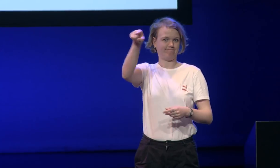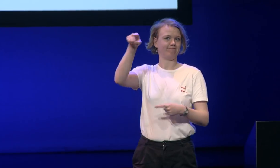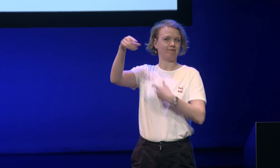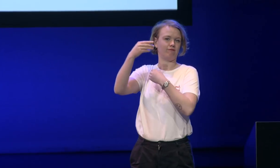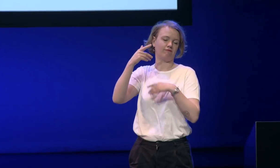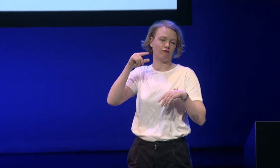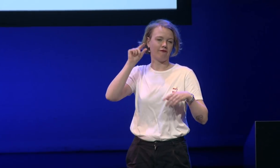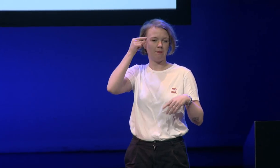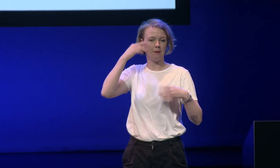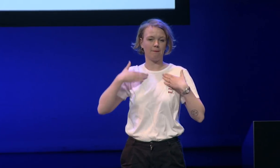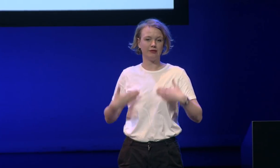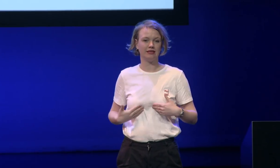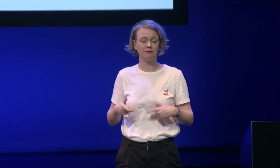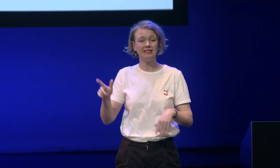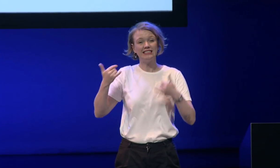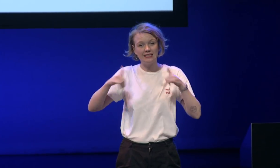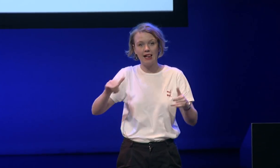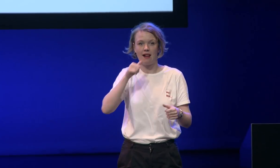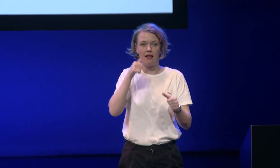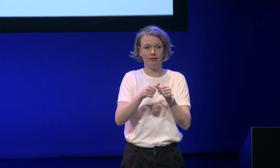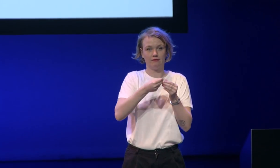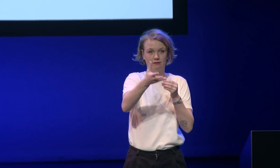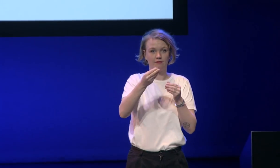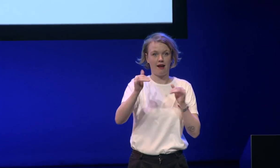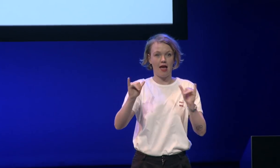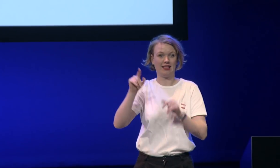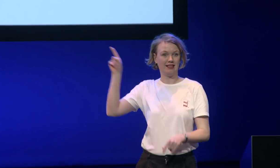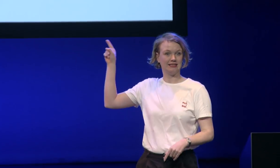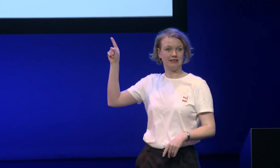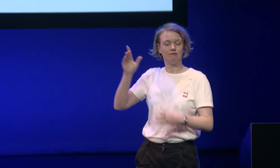will work for all kinds of situations but still they send us letters like